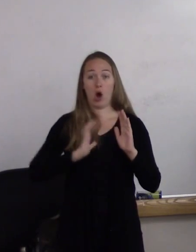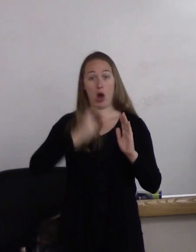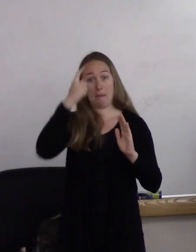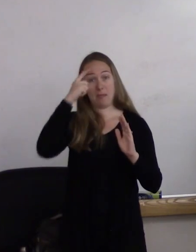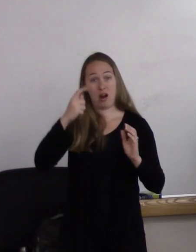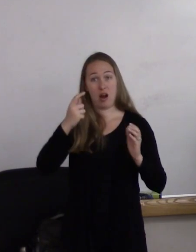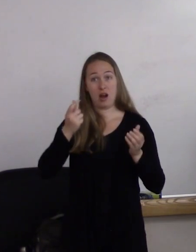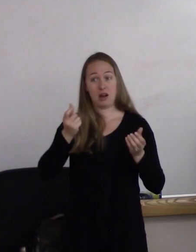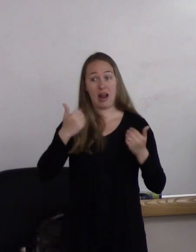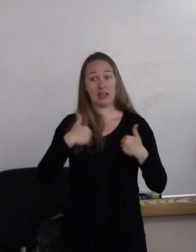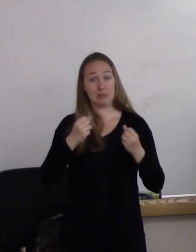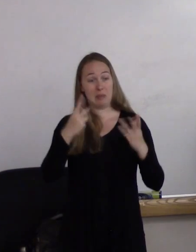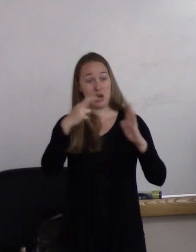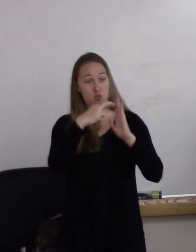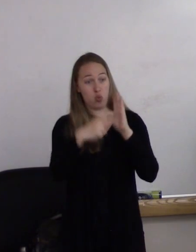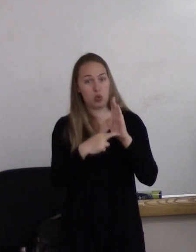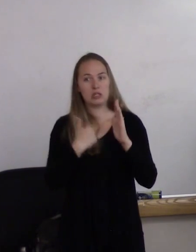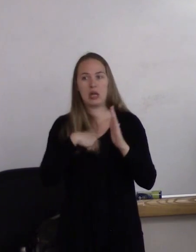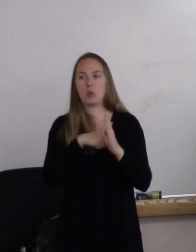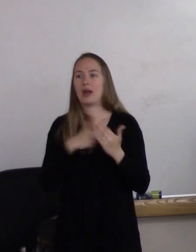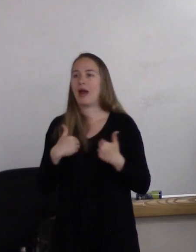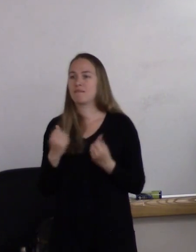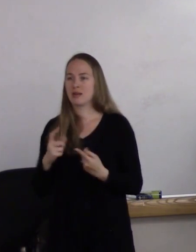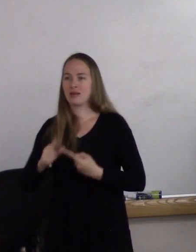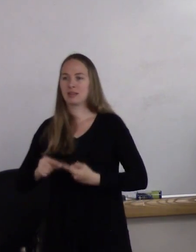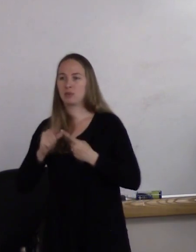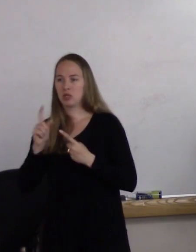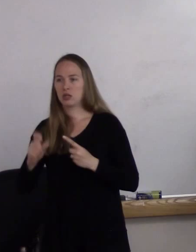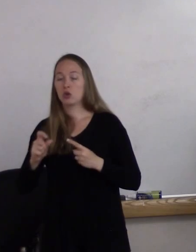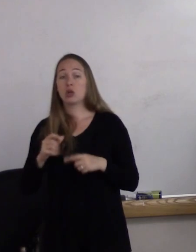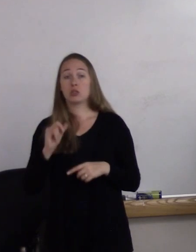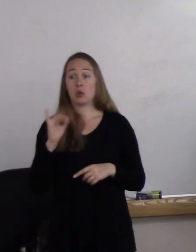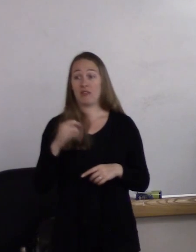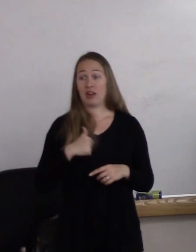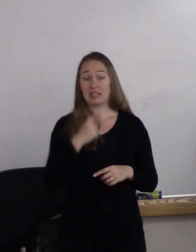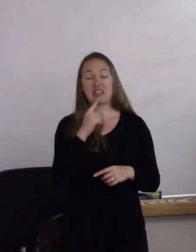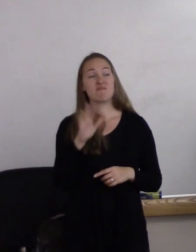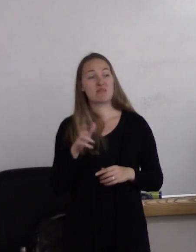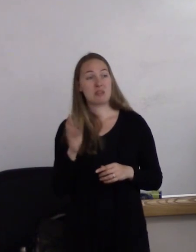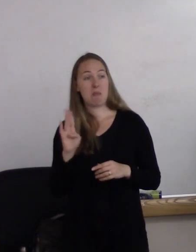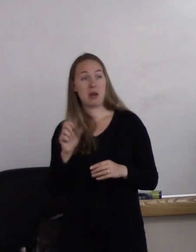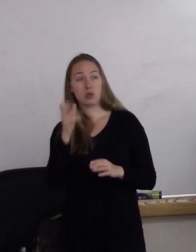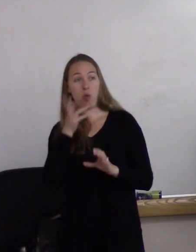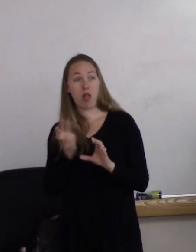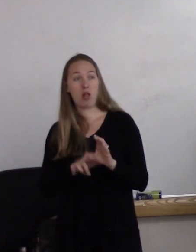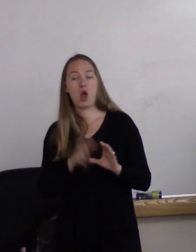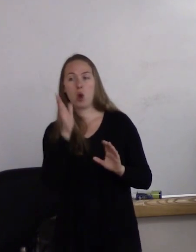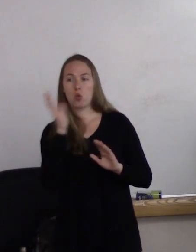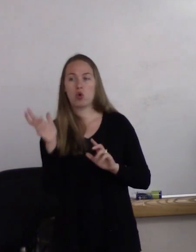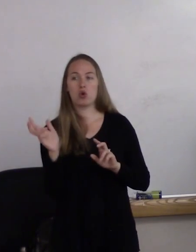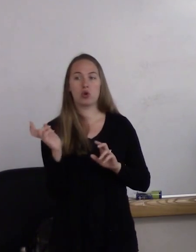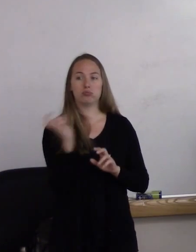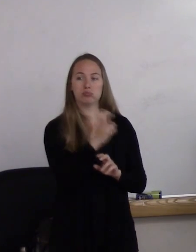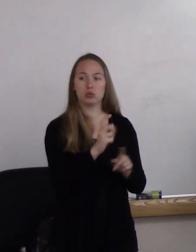So if I were to say that we're gonna get on a bus and I'm gonna take you down the road to a charter school that teaches completely in Spanish,